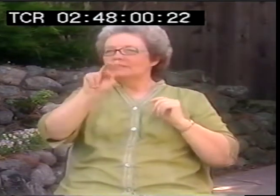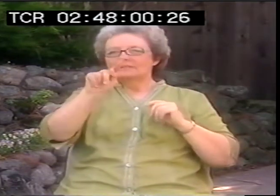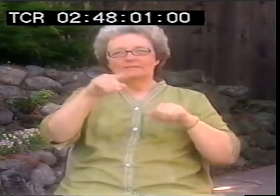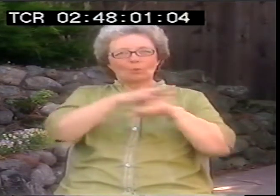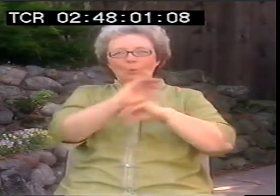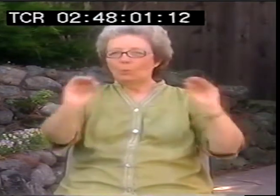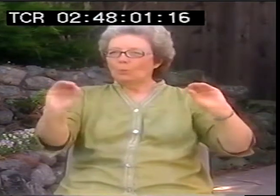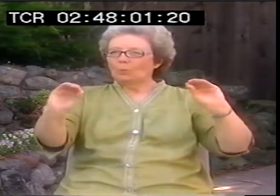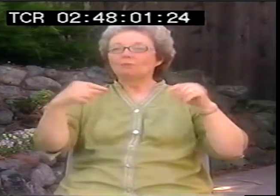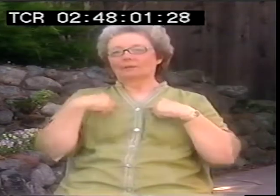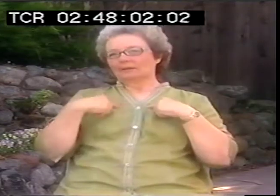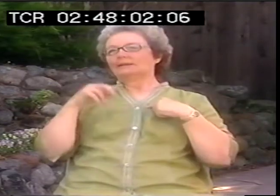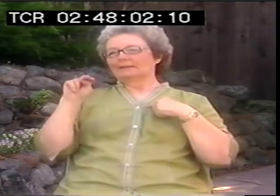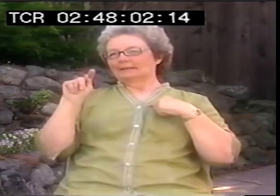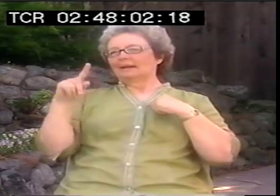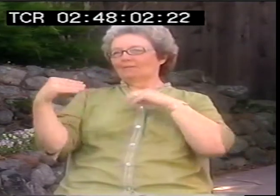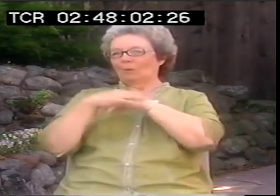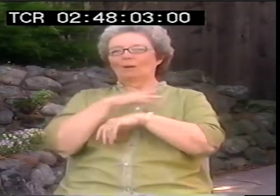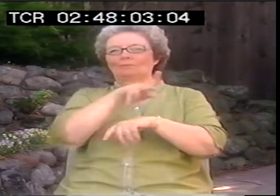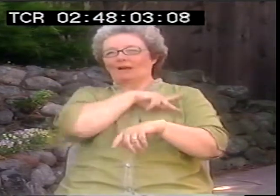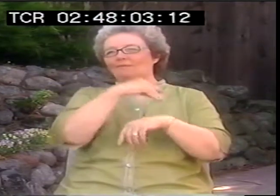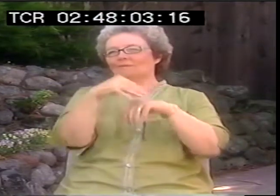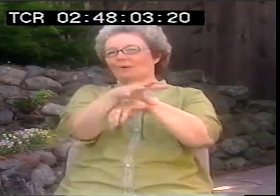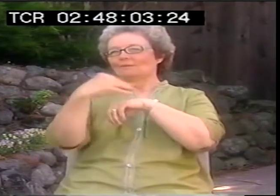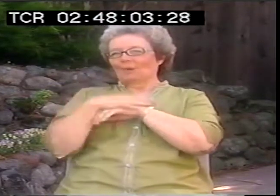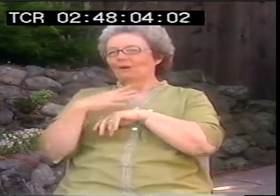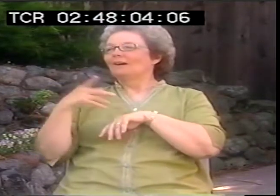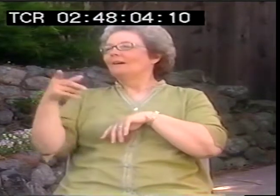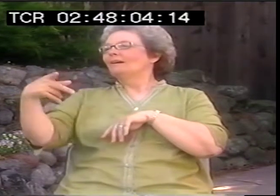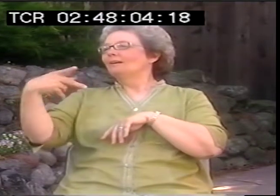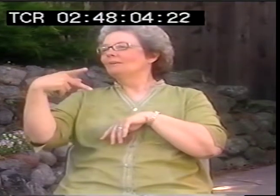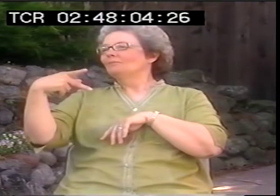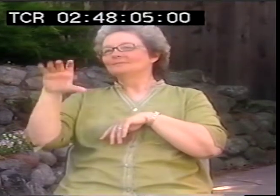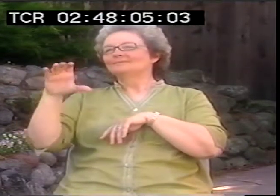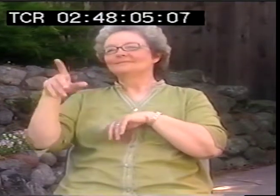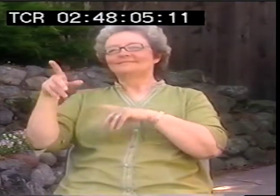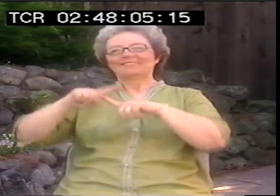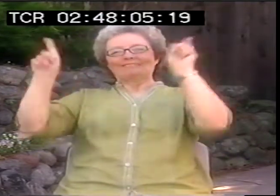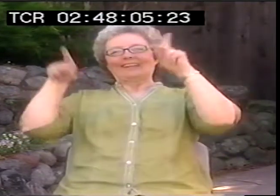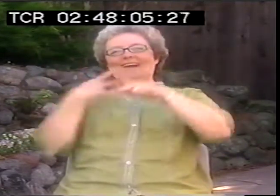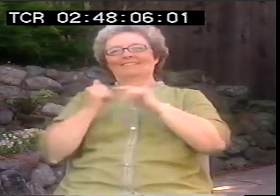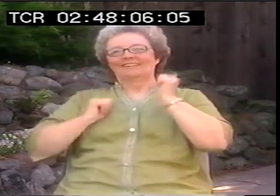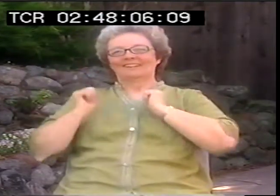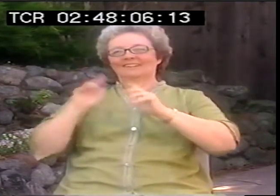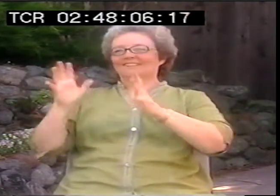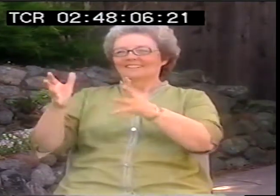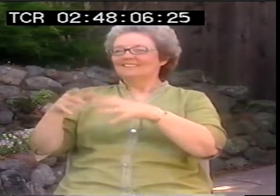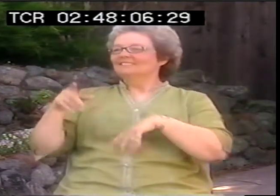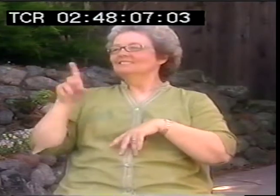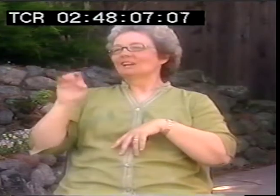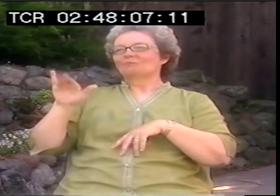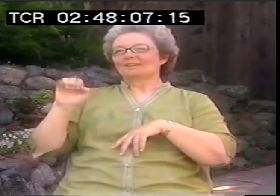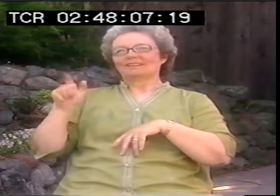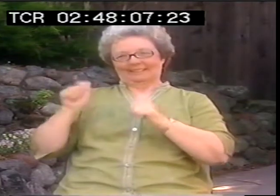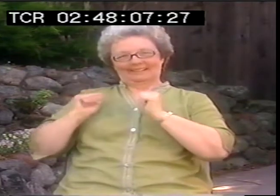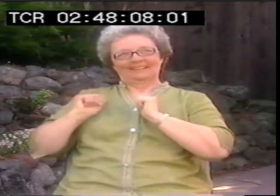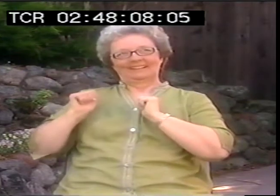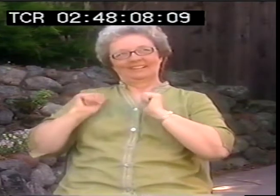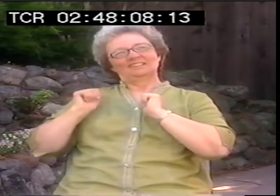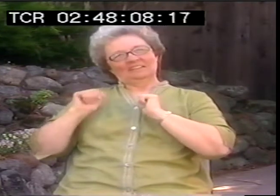started out by writing poetry and then used what he learned from that investigation. He had no influence from NTD the way I had, and that Patrick had.